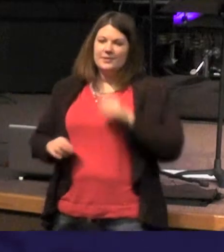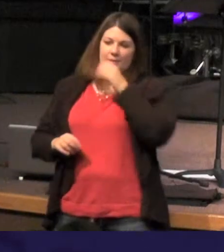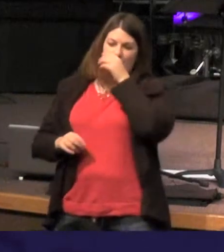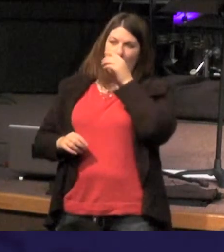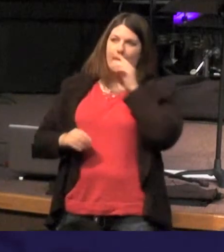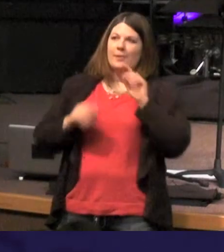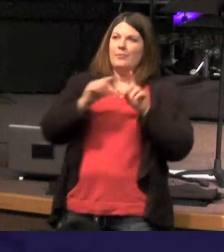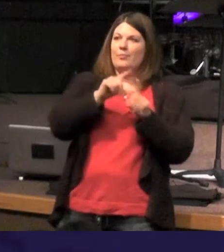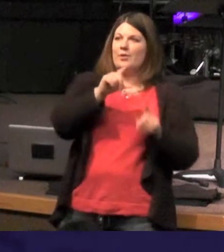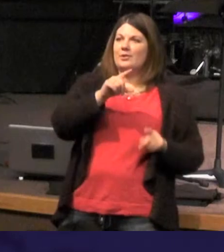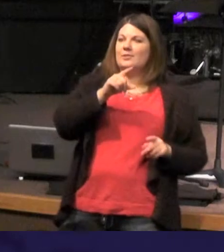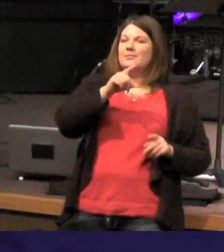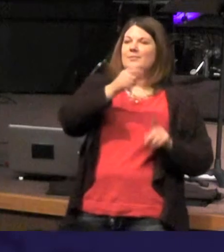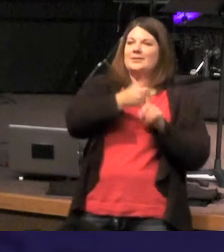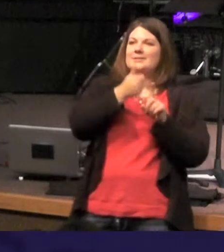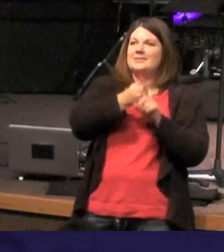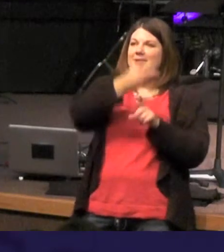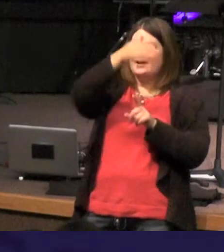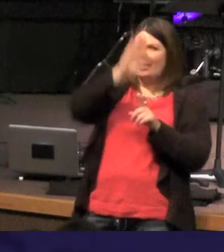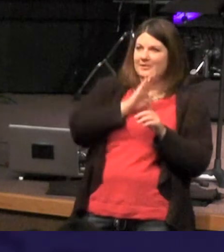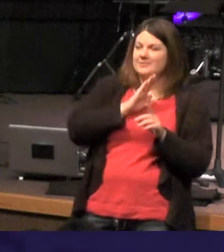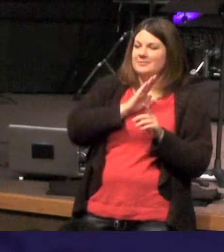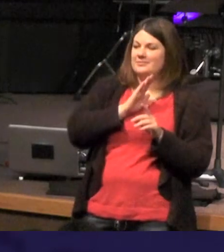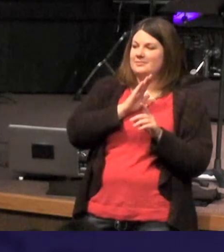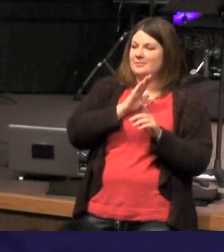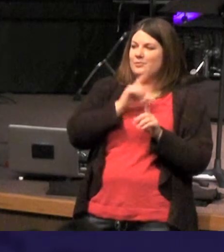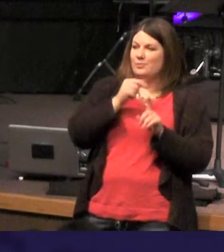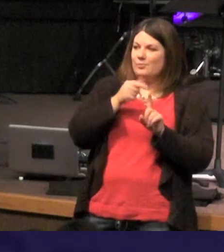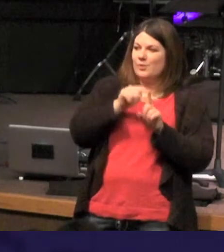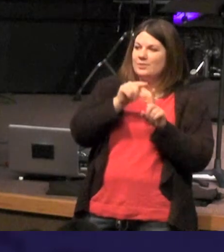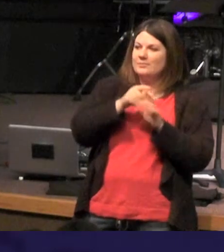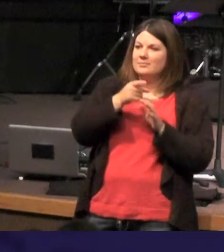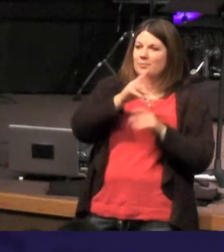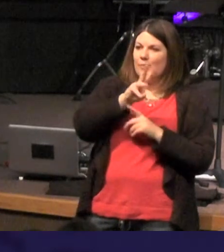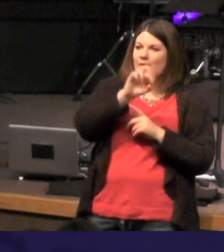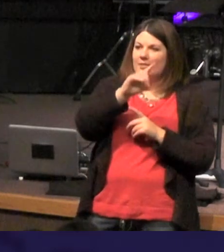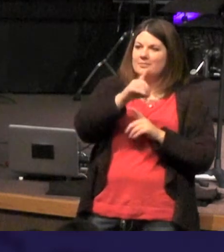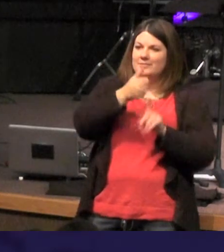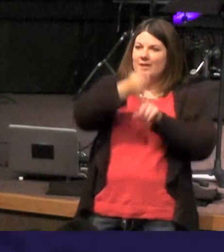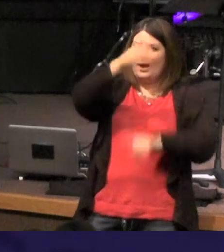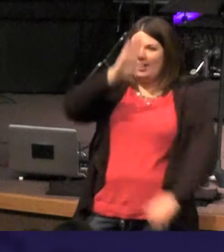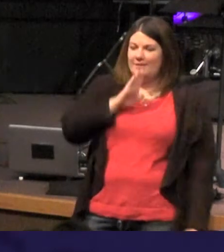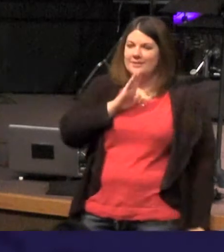was God - God - that's what the passage says